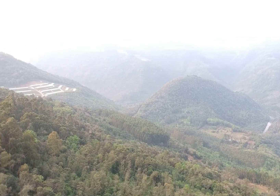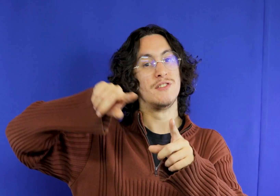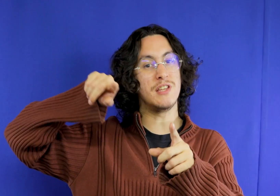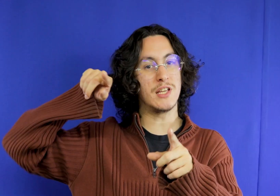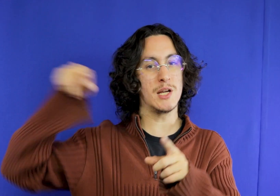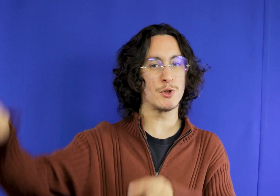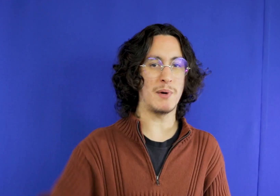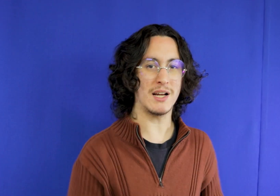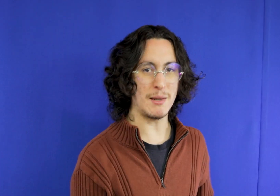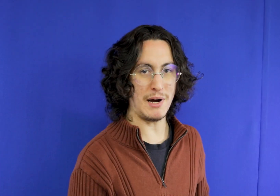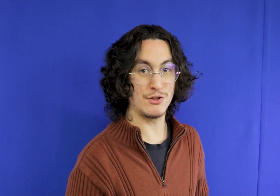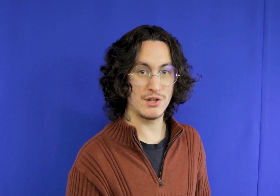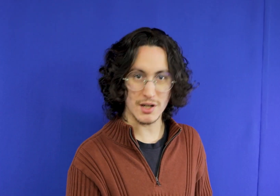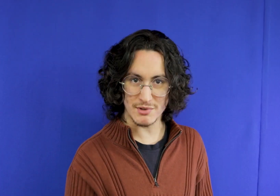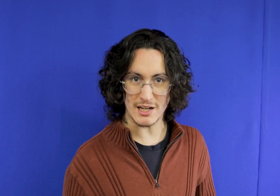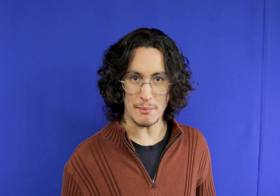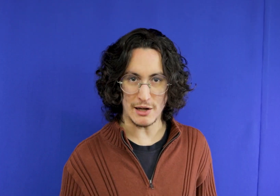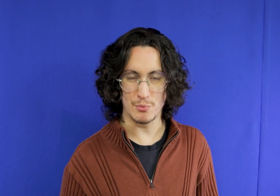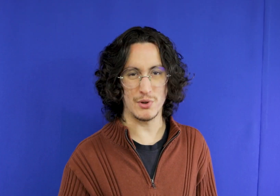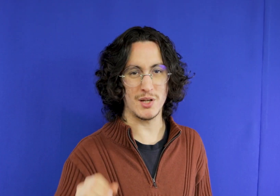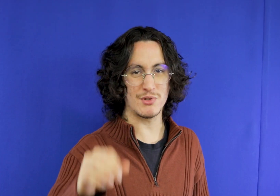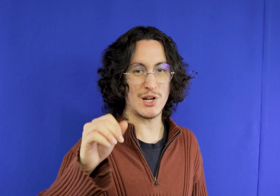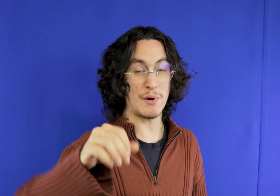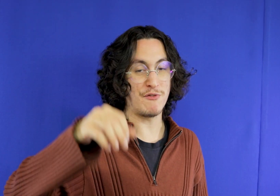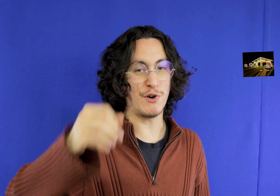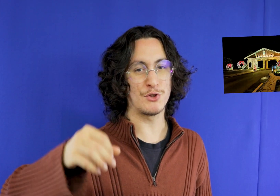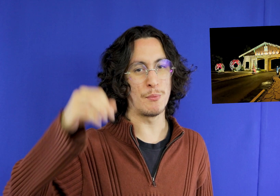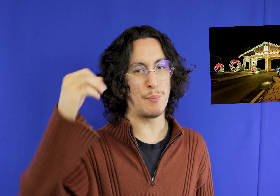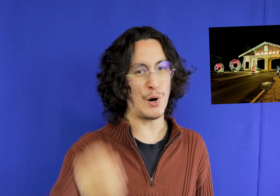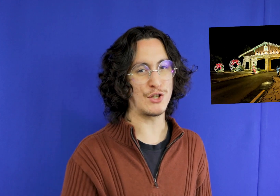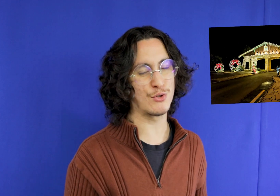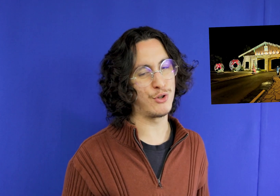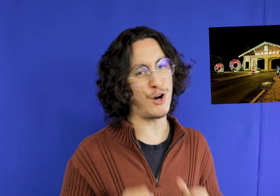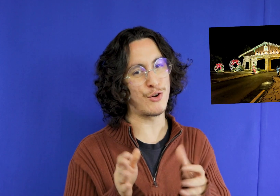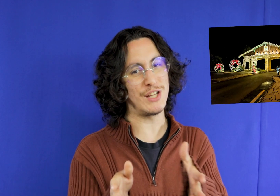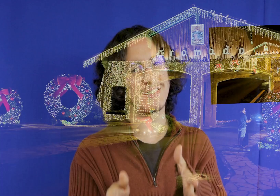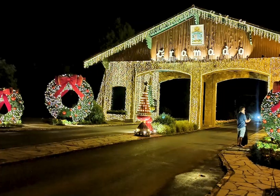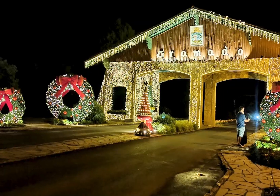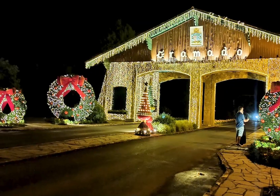scare or we did it to Gramado We arrived in Gramado we can take a photo at the Forte right at the